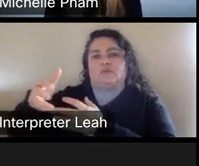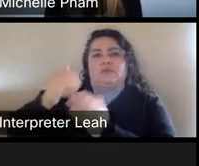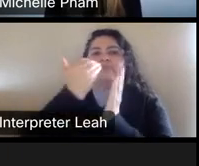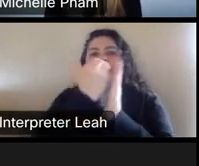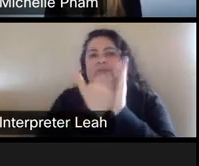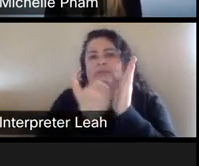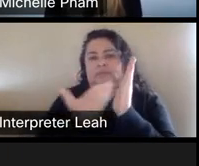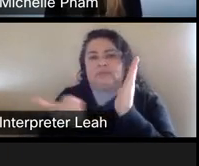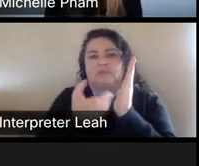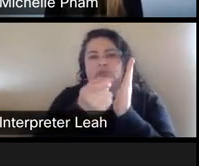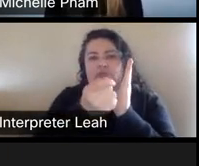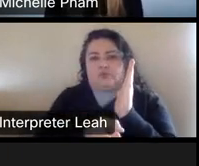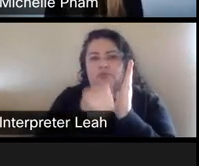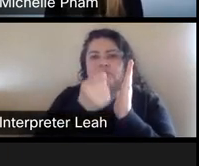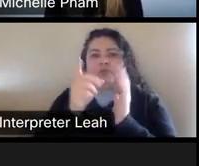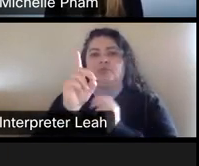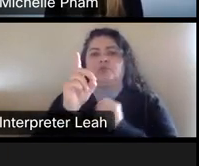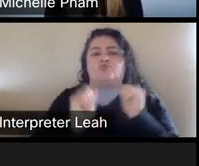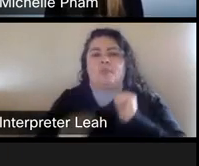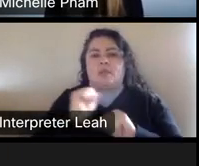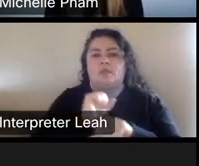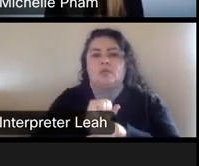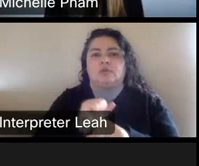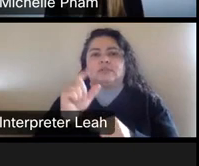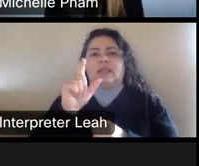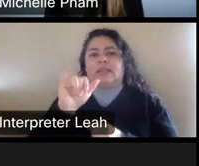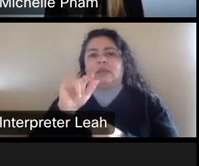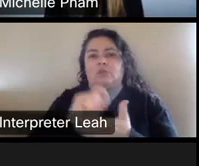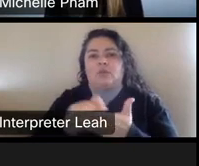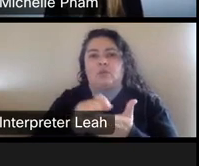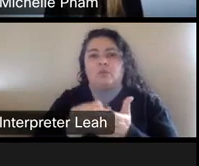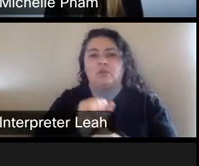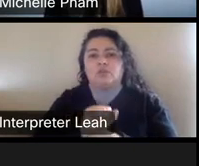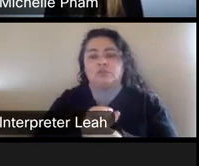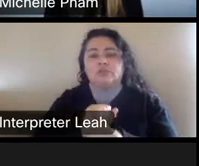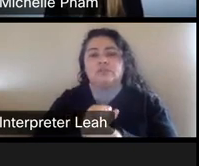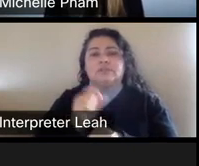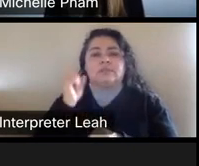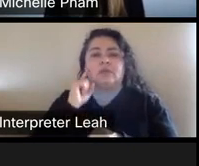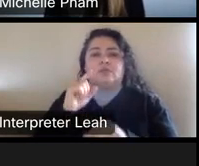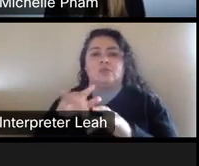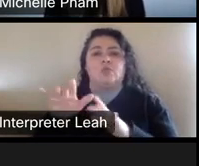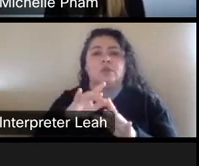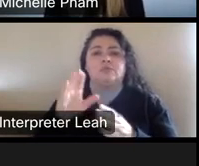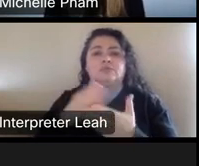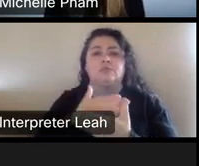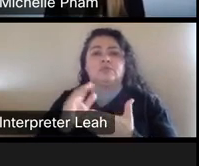Dramatic works literary works, sound recordings, musical works architecture.